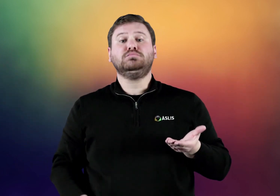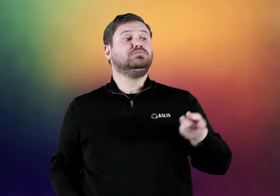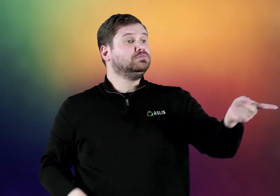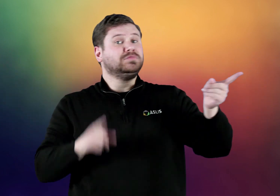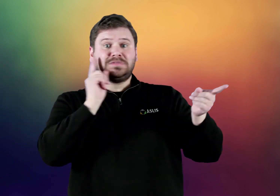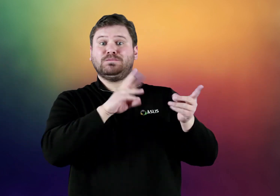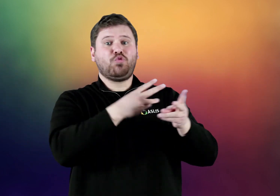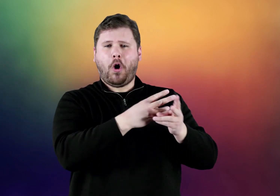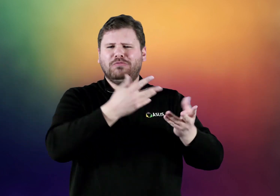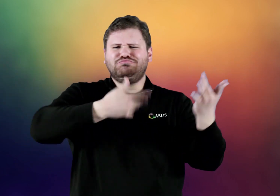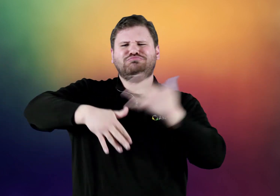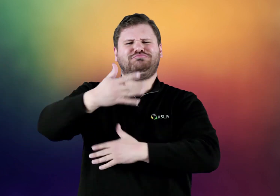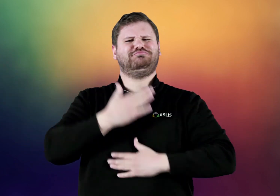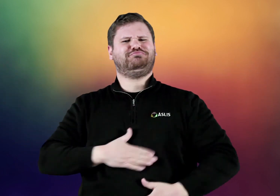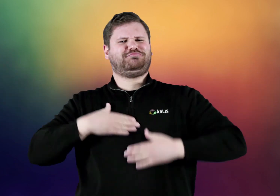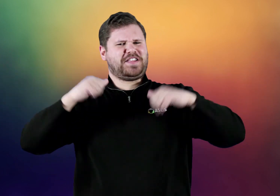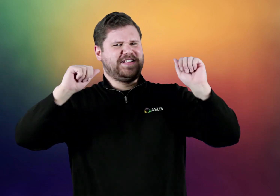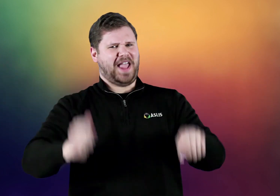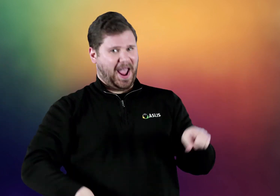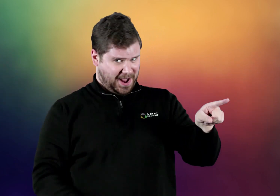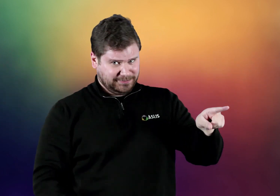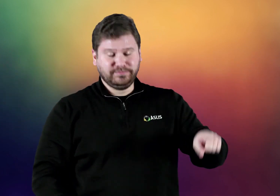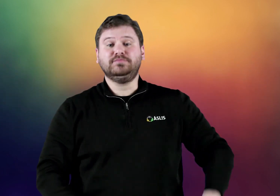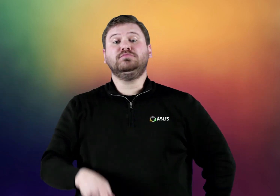The Deaf community can socialize and enjoy this conference.